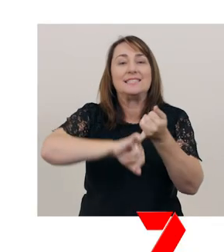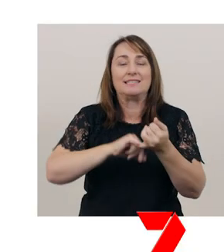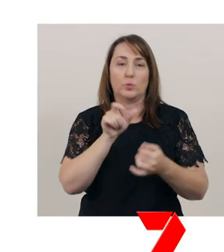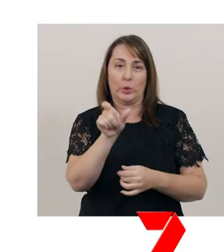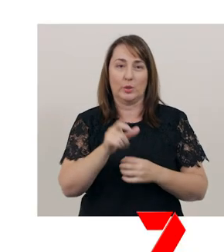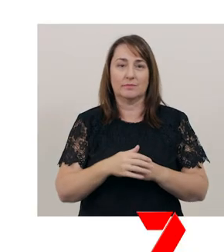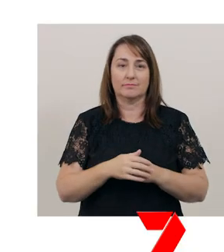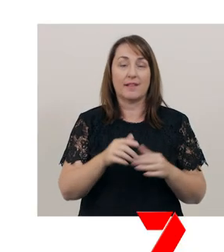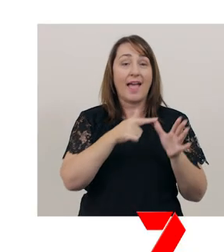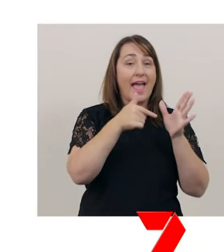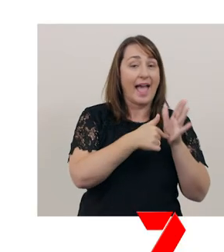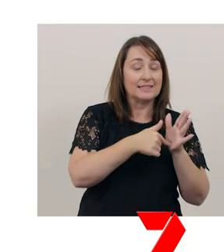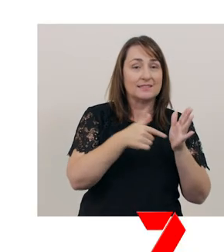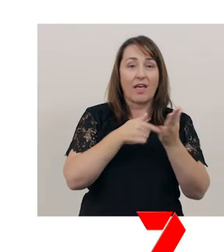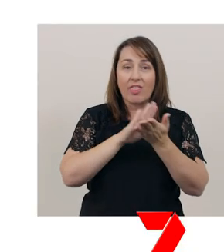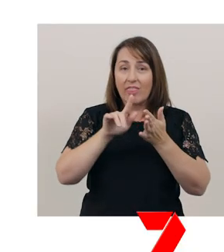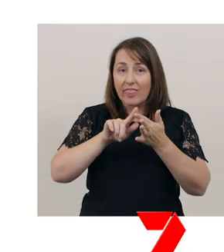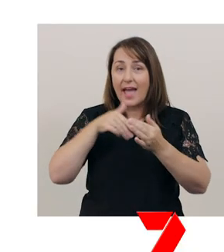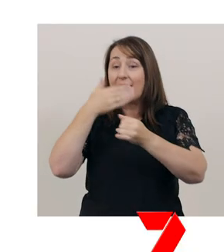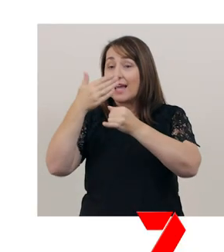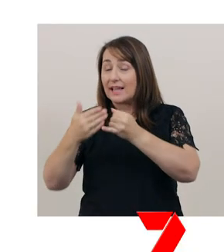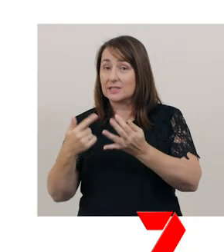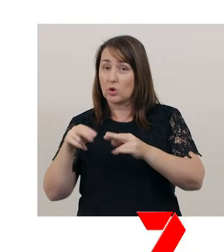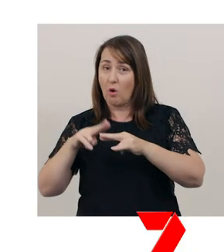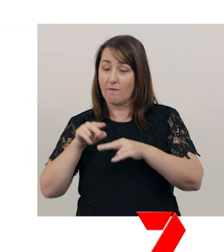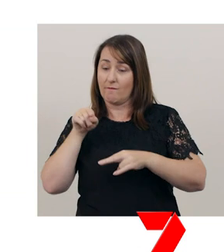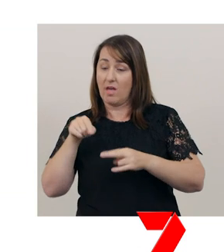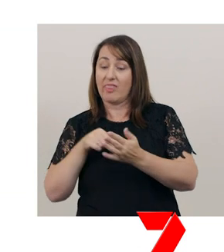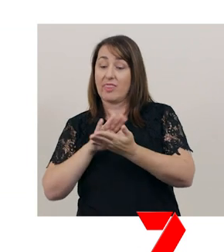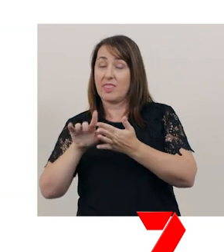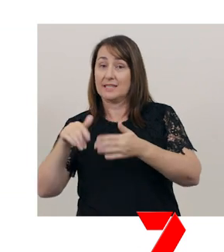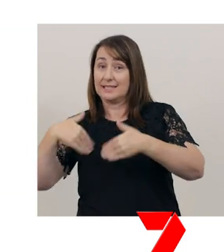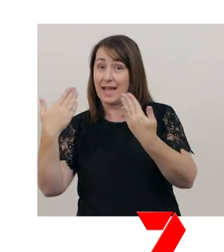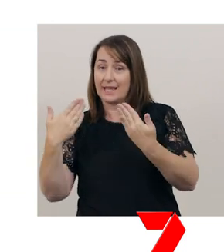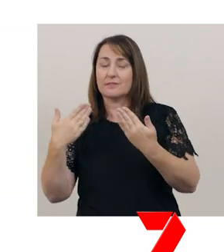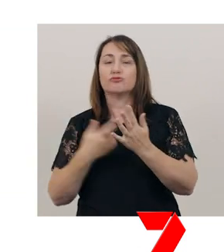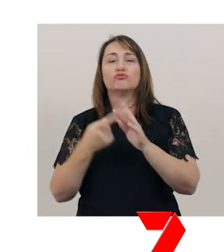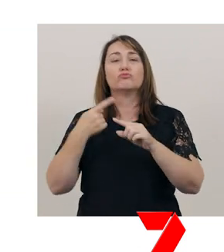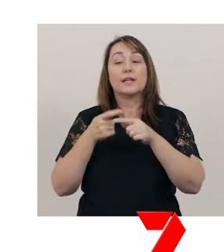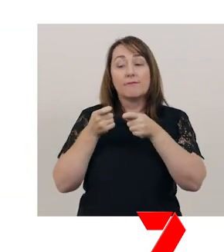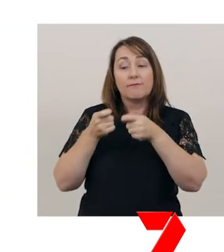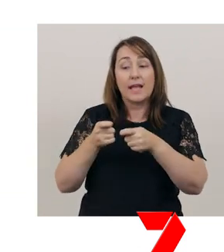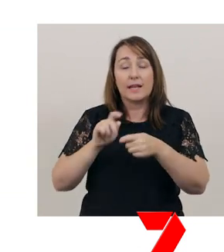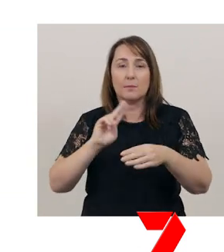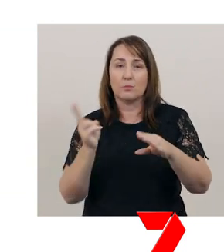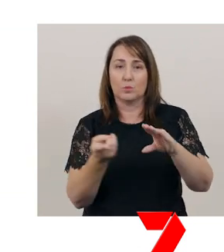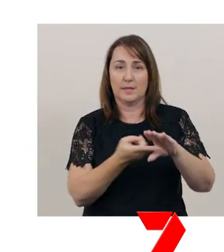‘At the end of the day, Rex is fed and put to bed’.